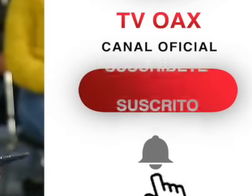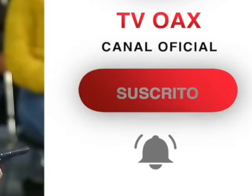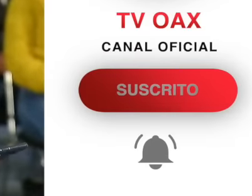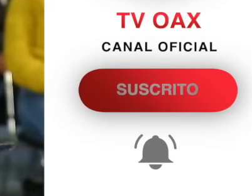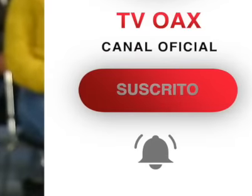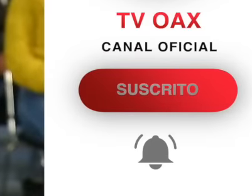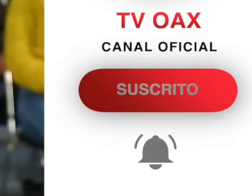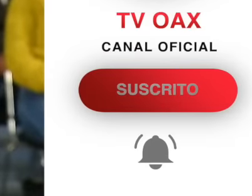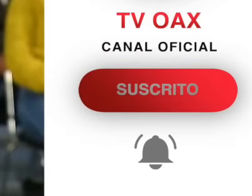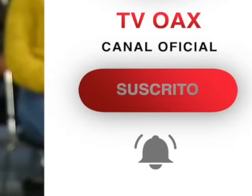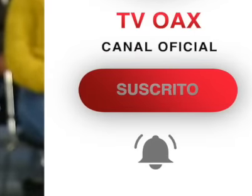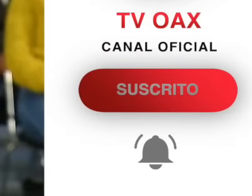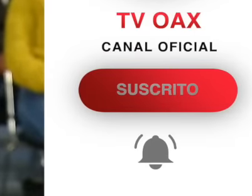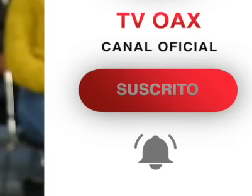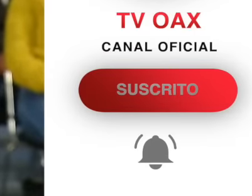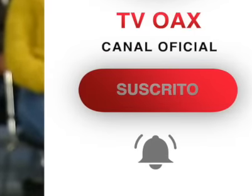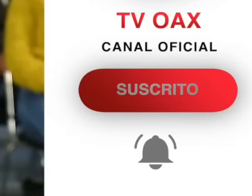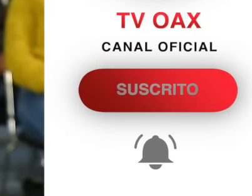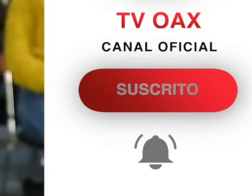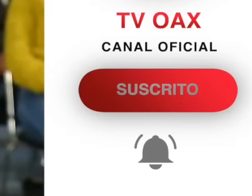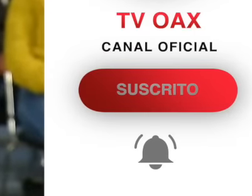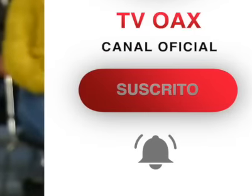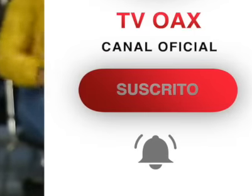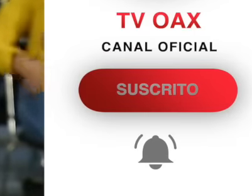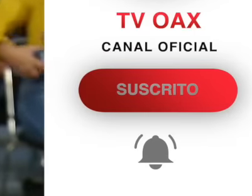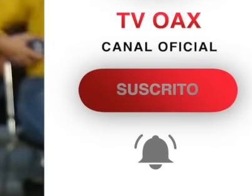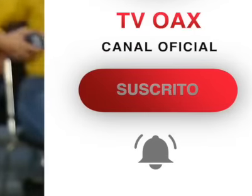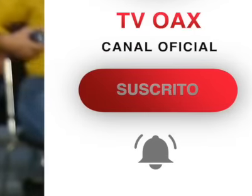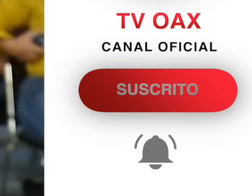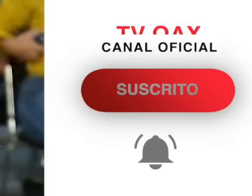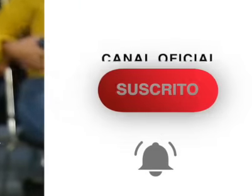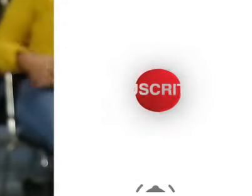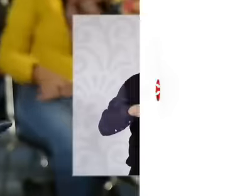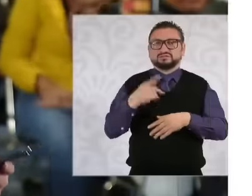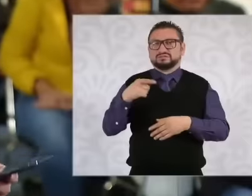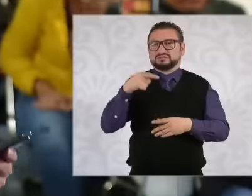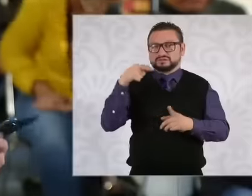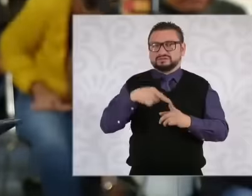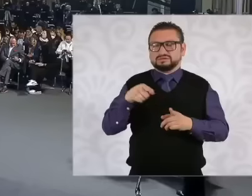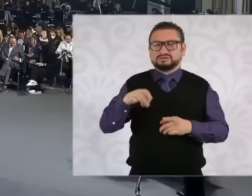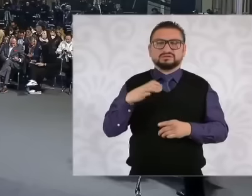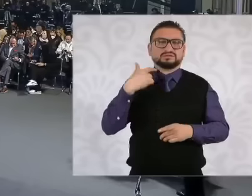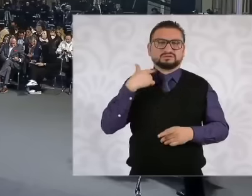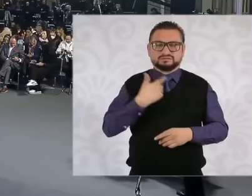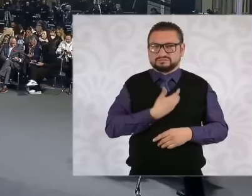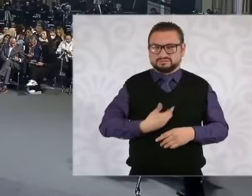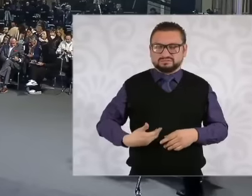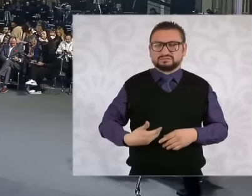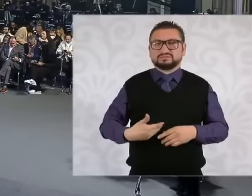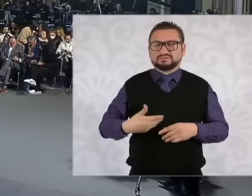of the judicial power, that the former president even dedicated himself to persecuting those who were not